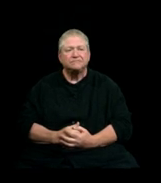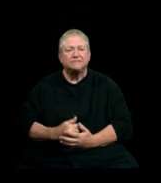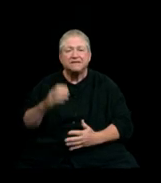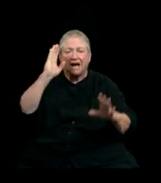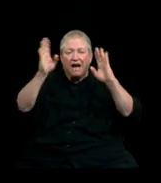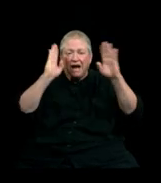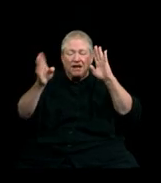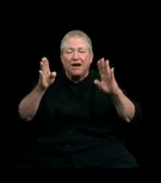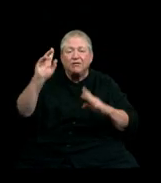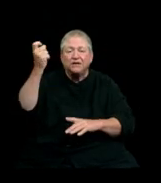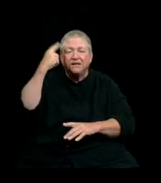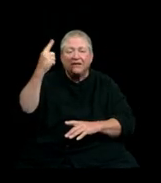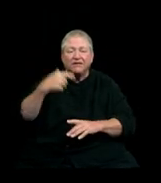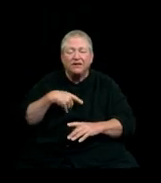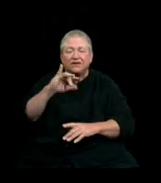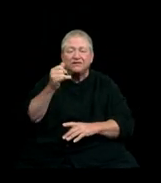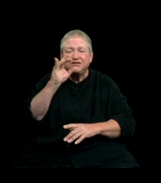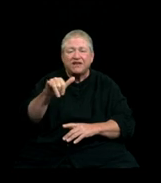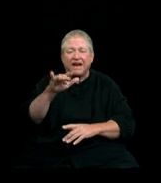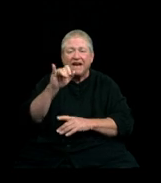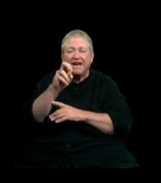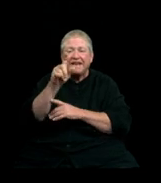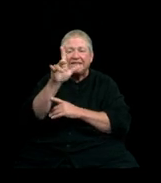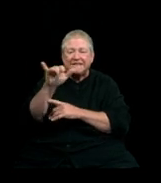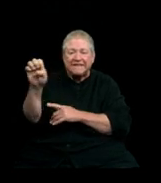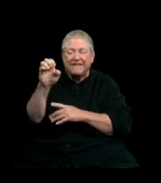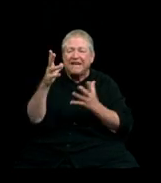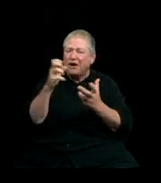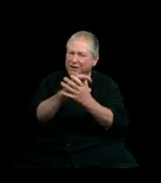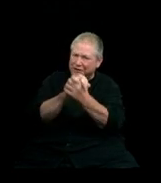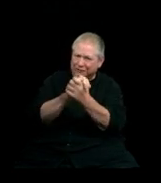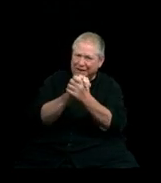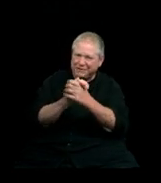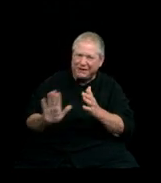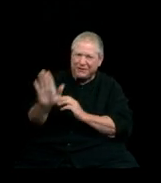Hello, Governor Jay Inslee here and I would like to congratulate you all on your graduation.